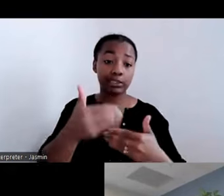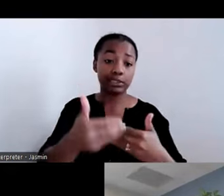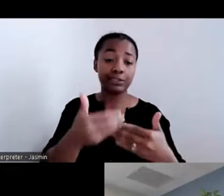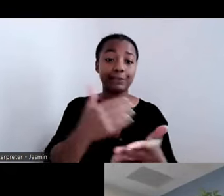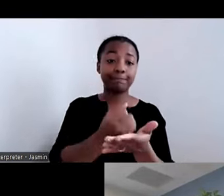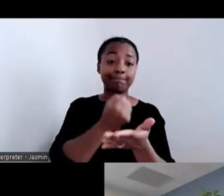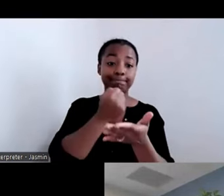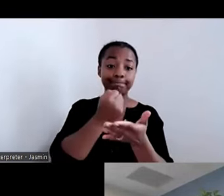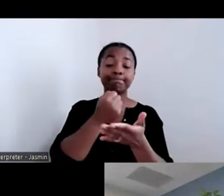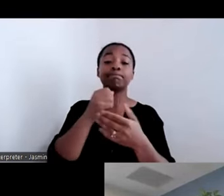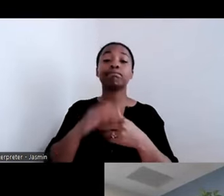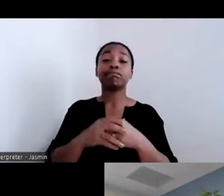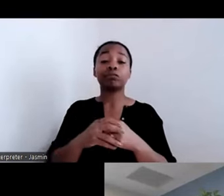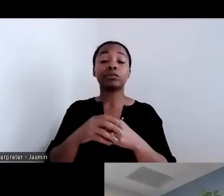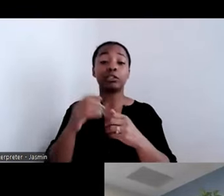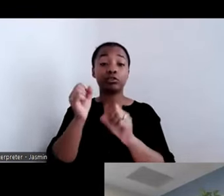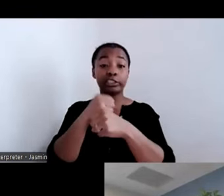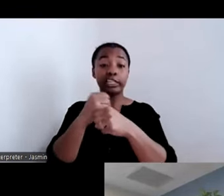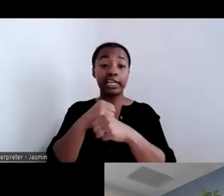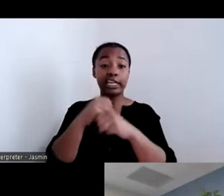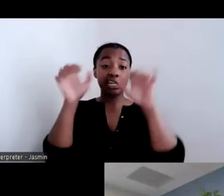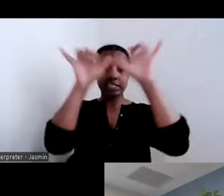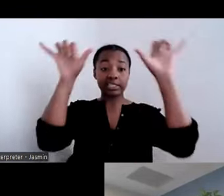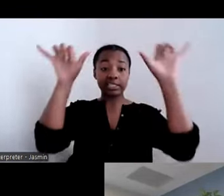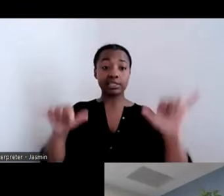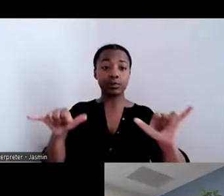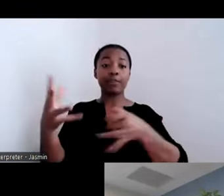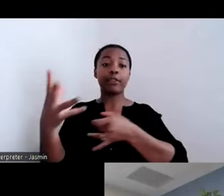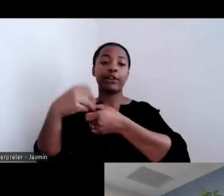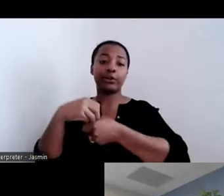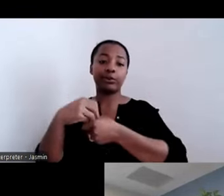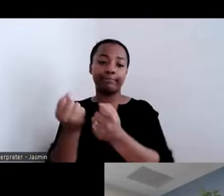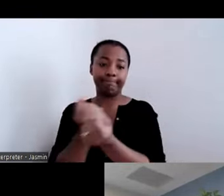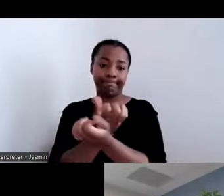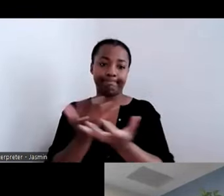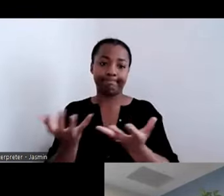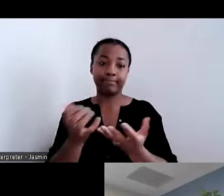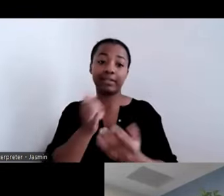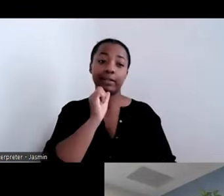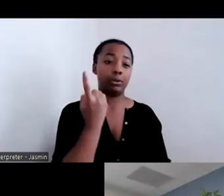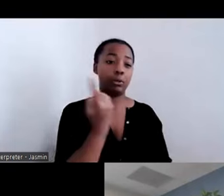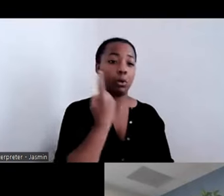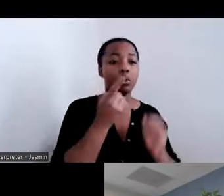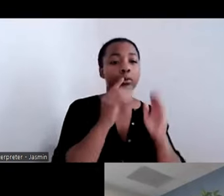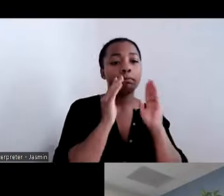encompasses all of that. Not just having community life be a part of our philosophy